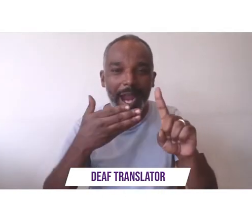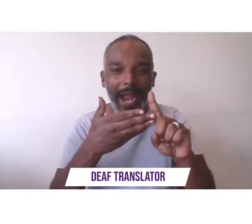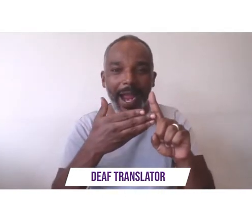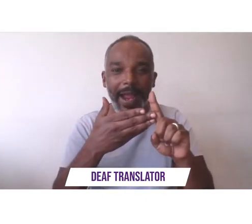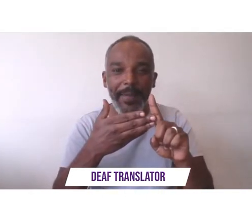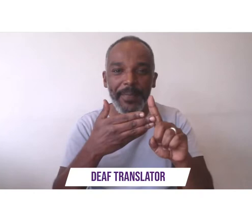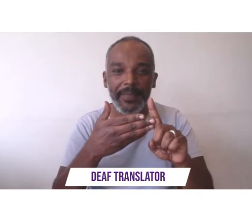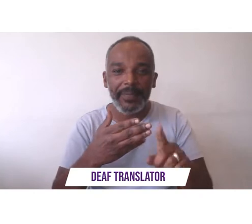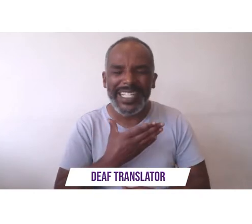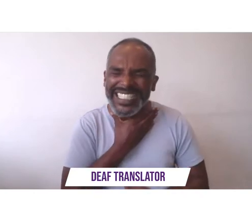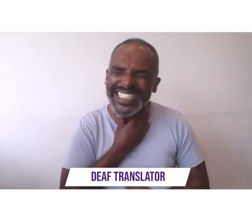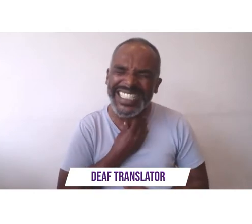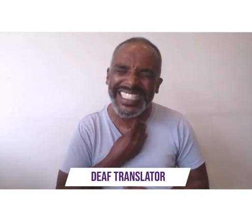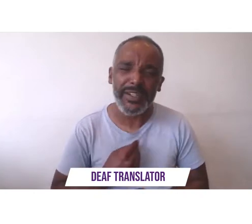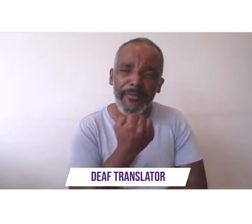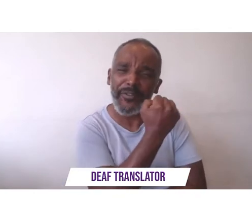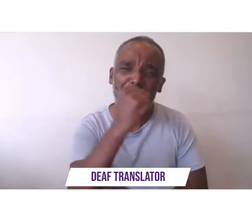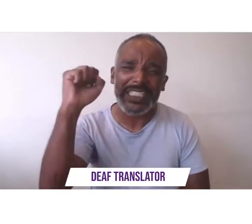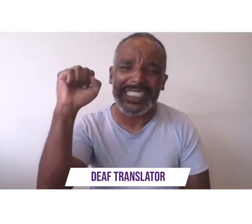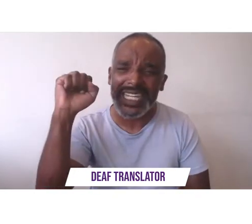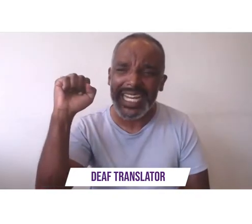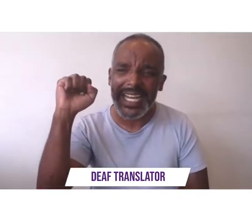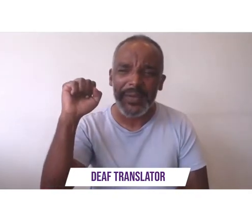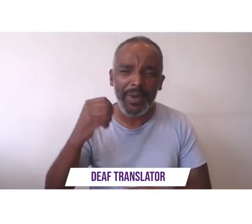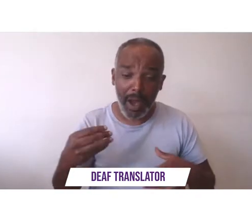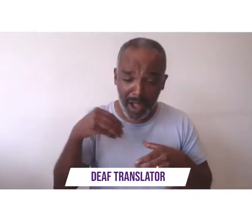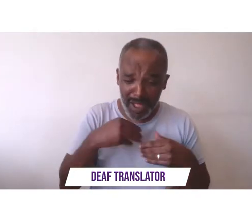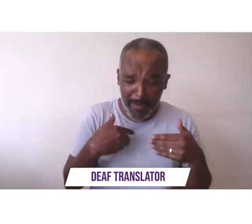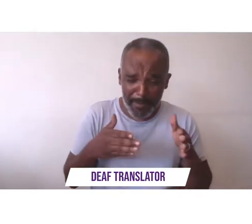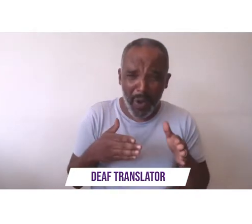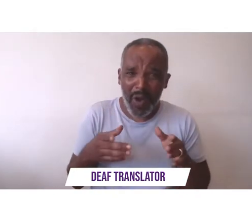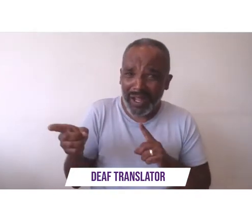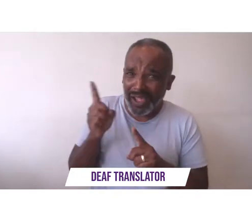as soon as we are placed in a box we want to break out not knowing that we have been confined